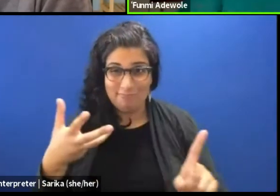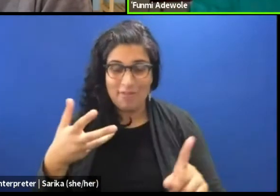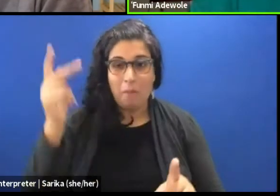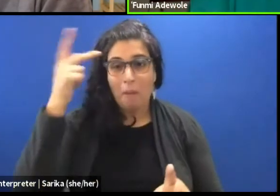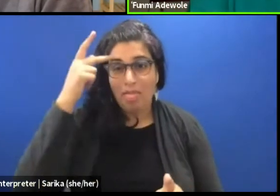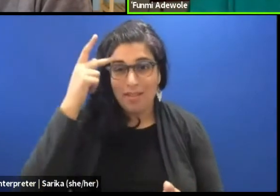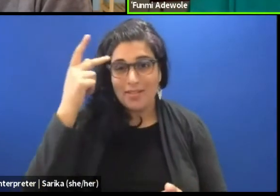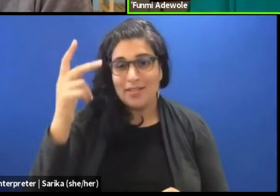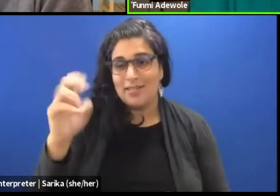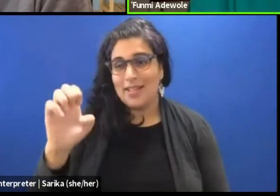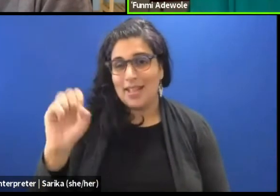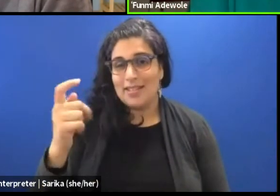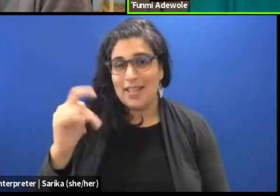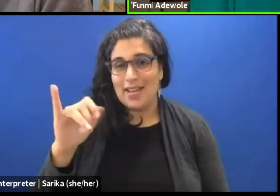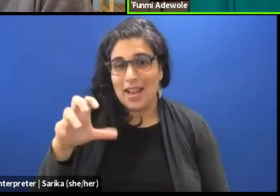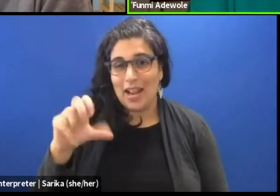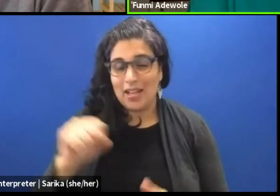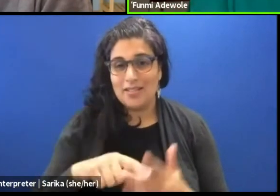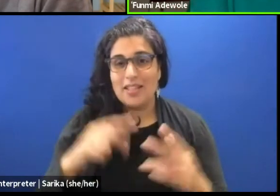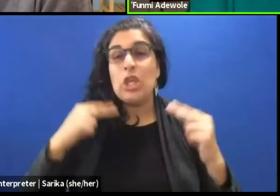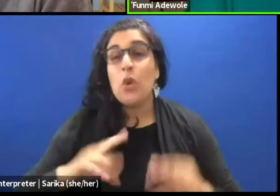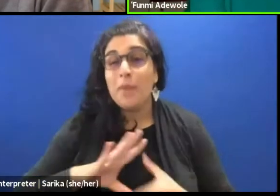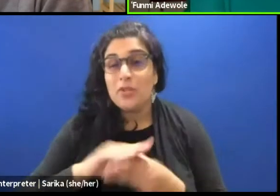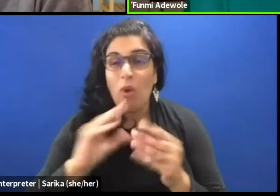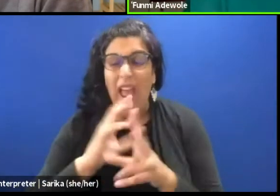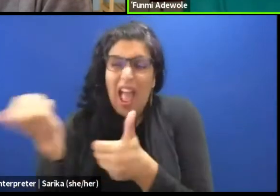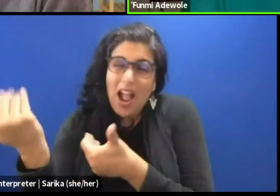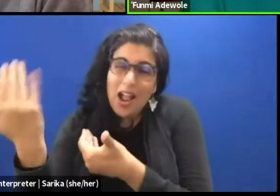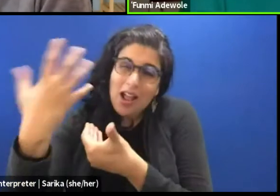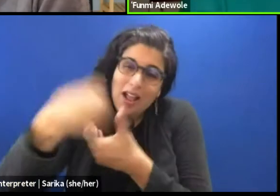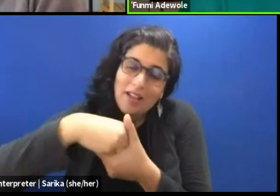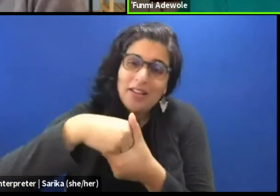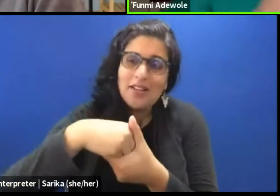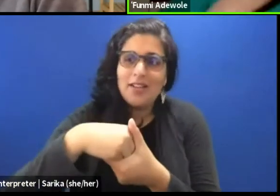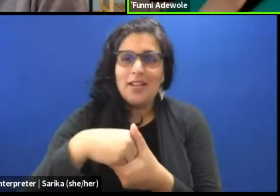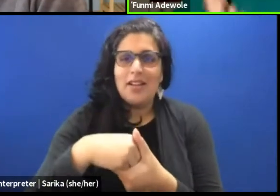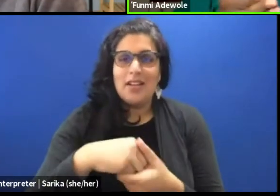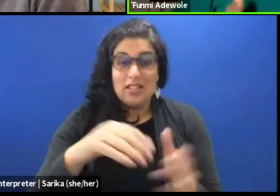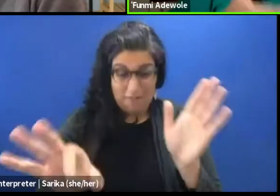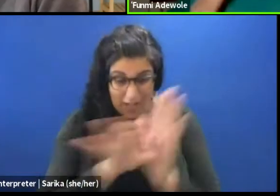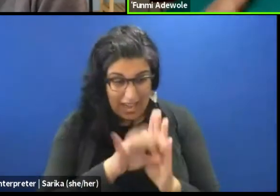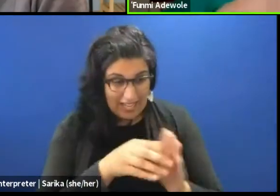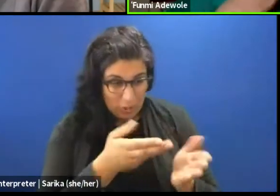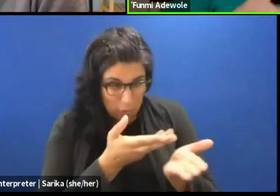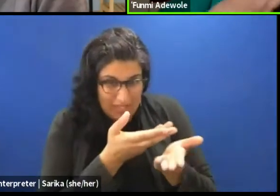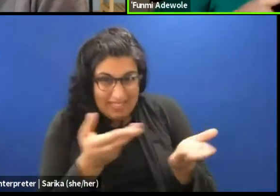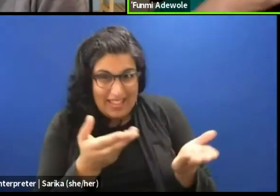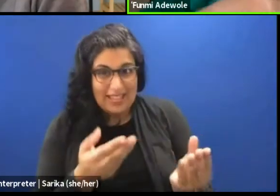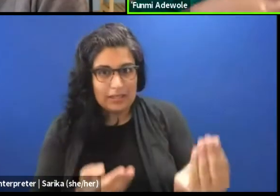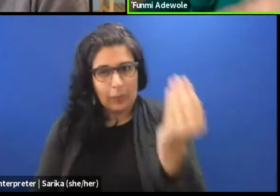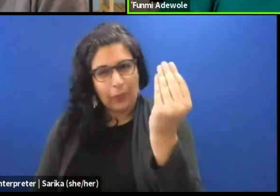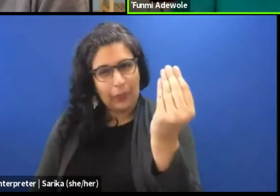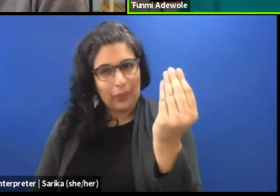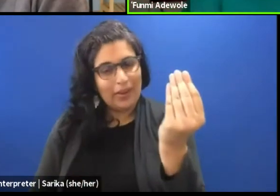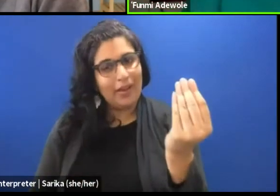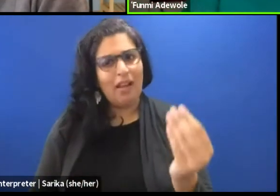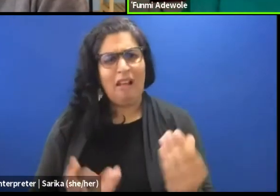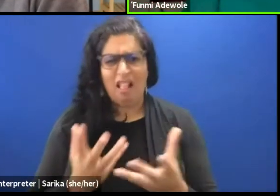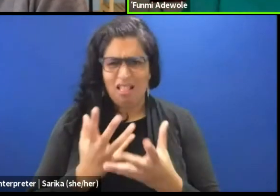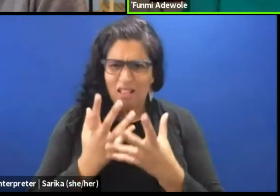the human stories. I mean, and like you said, a lot of work goes into making those choices.